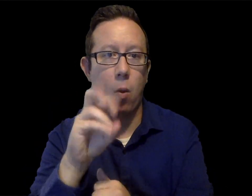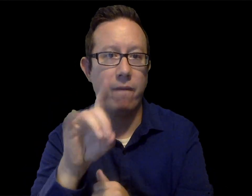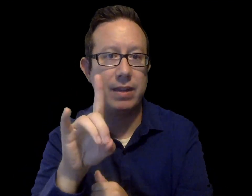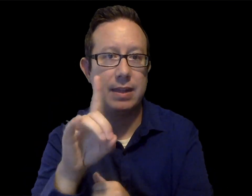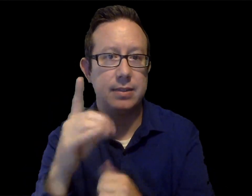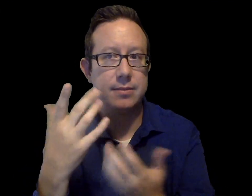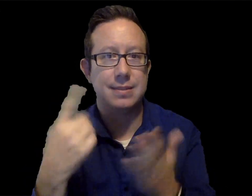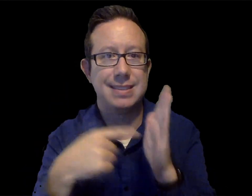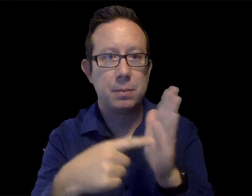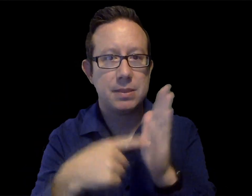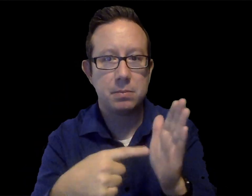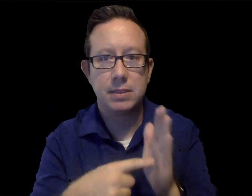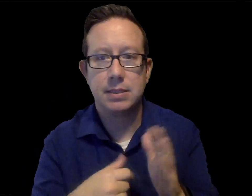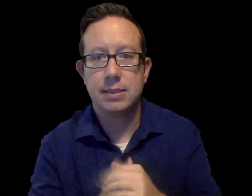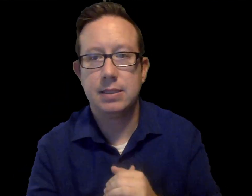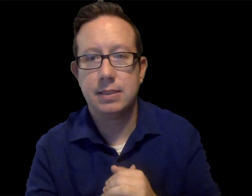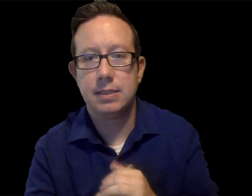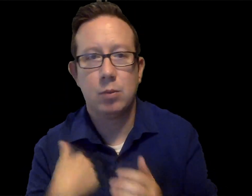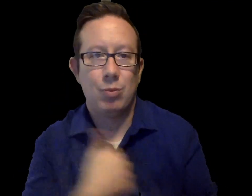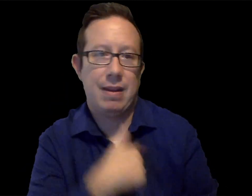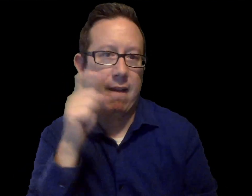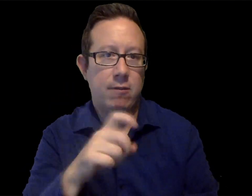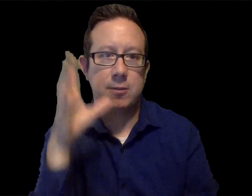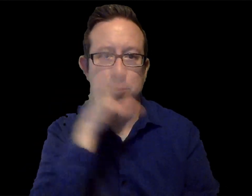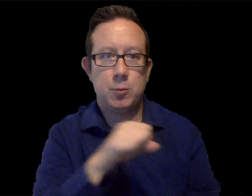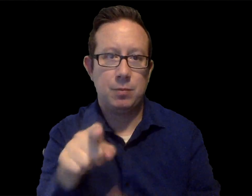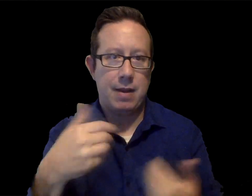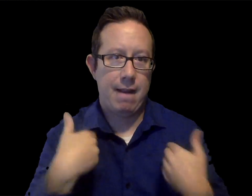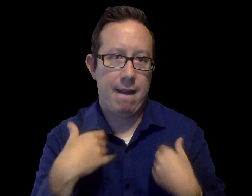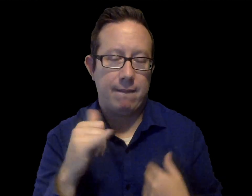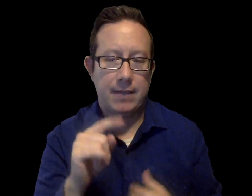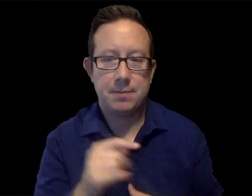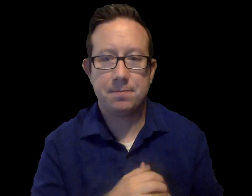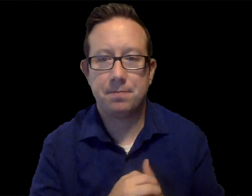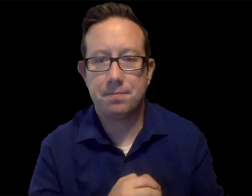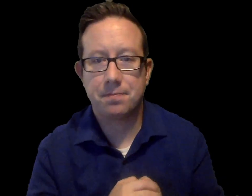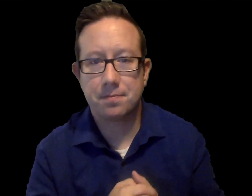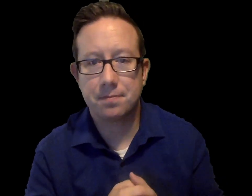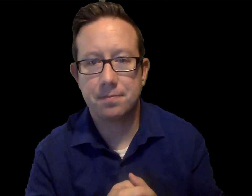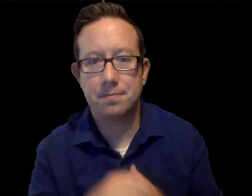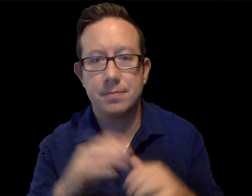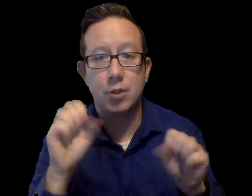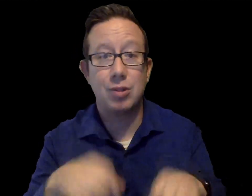If anyone shows any symptoms of COVID, we are to assume that they have contracted it.